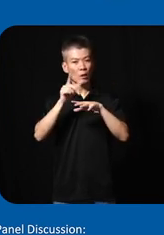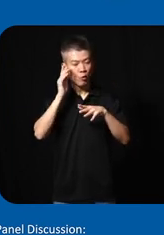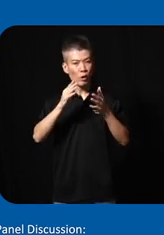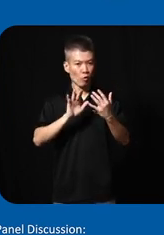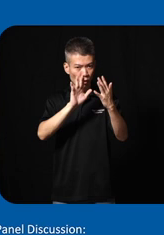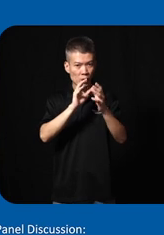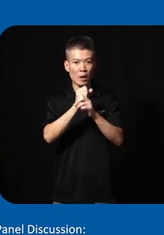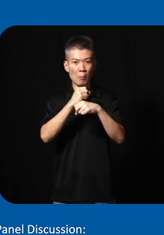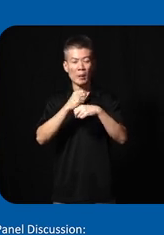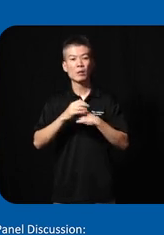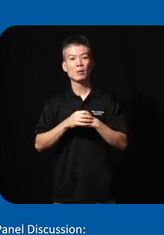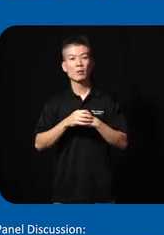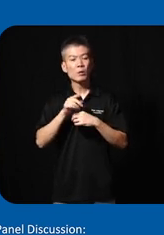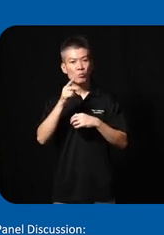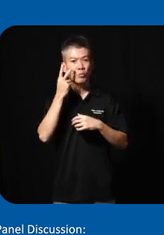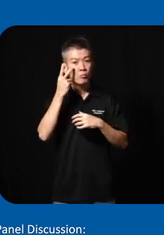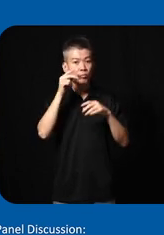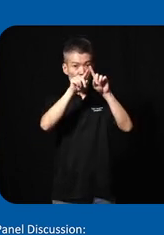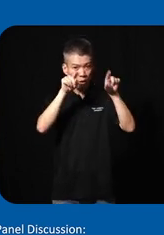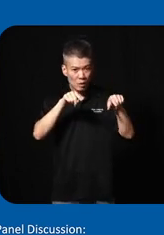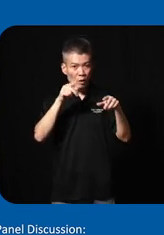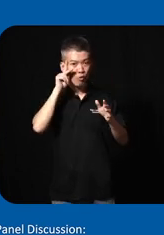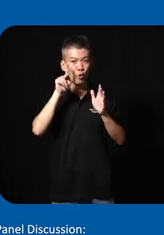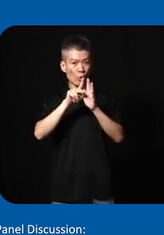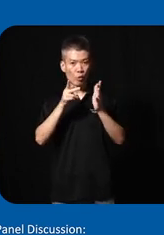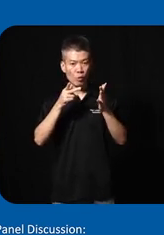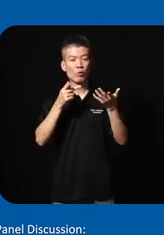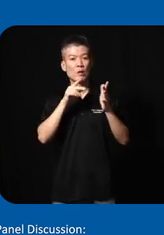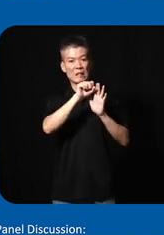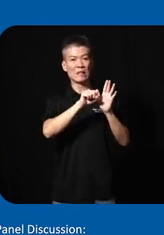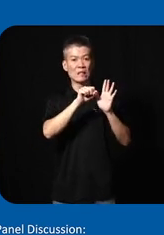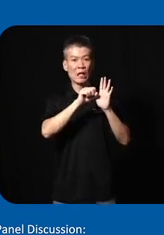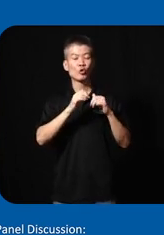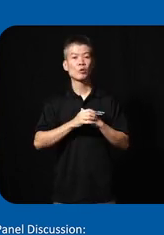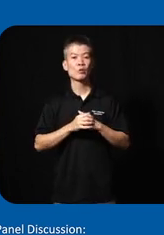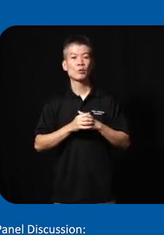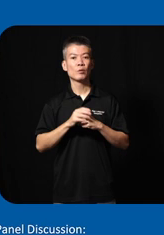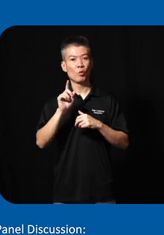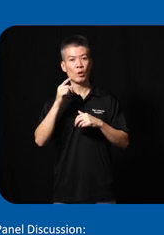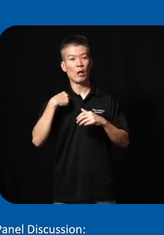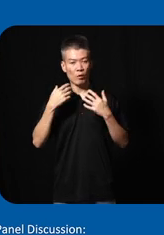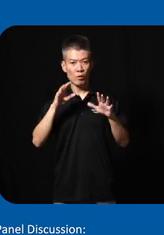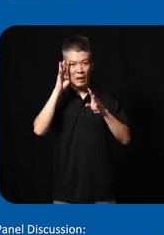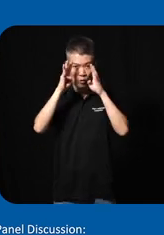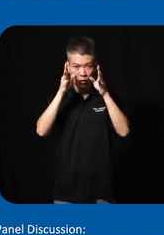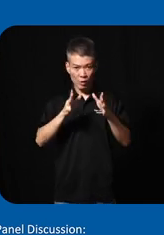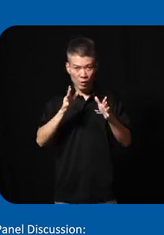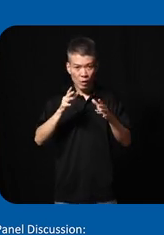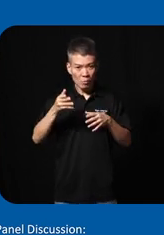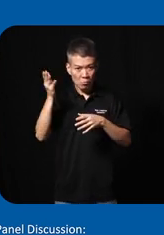meet so you see on the screen here is photos of a session uh where we had the innovators present to